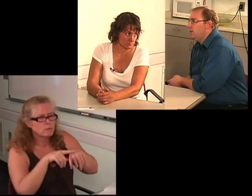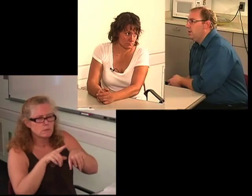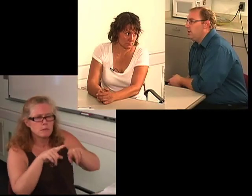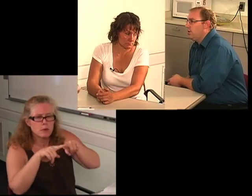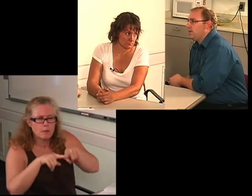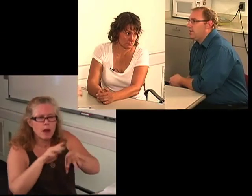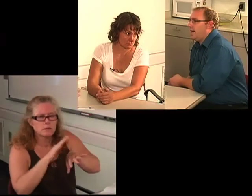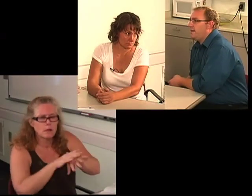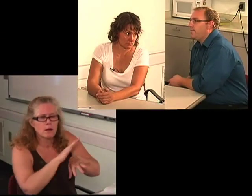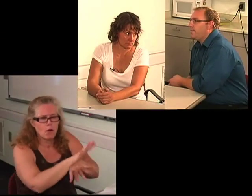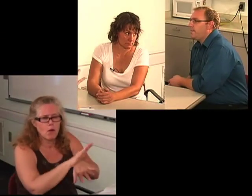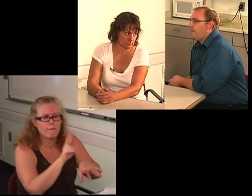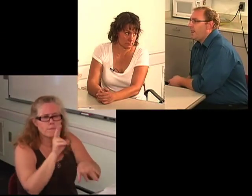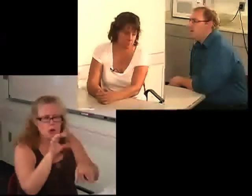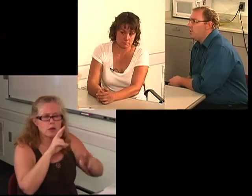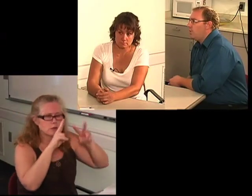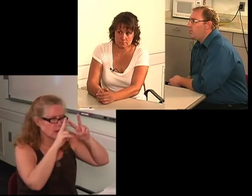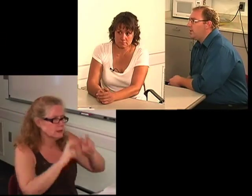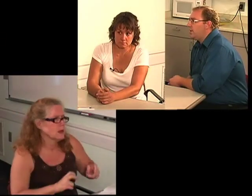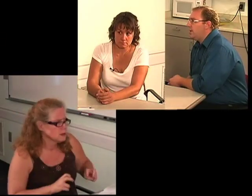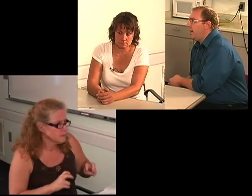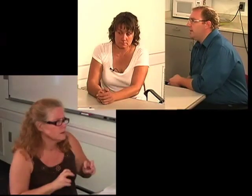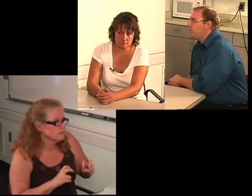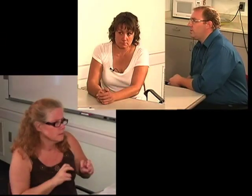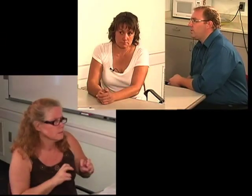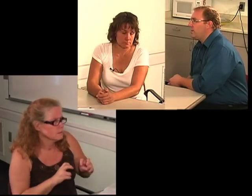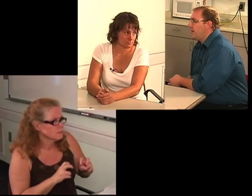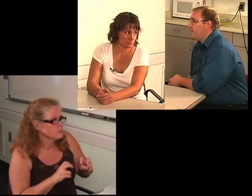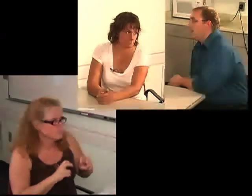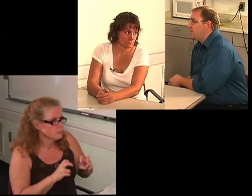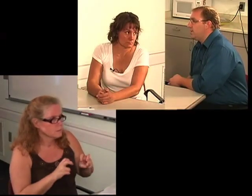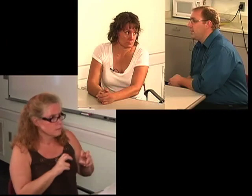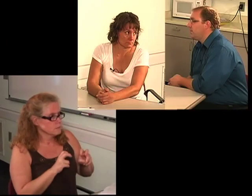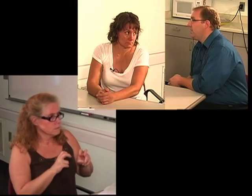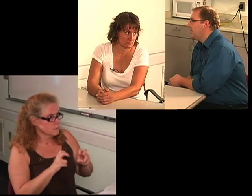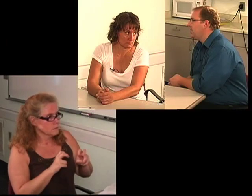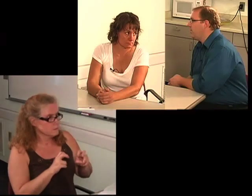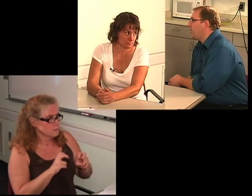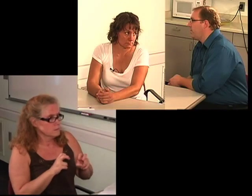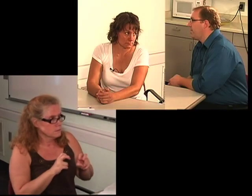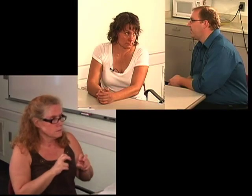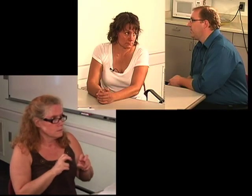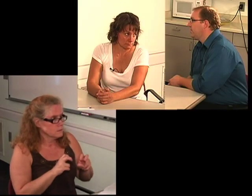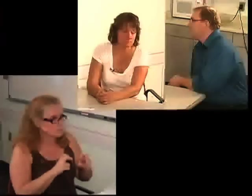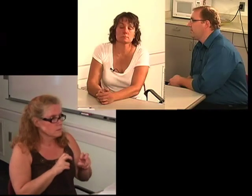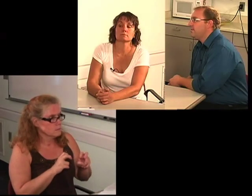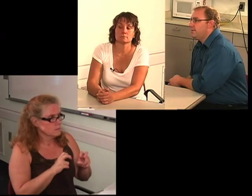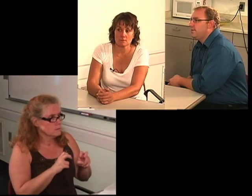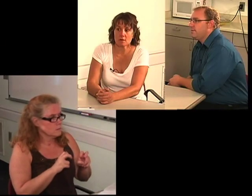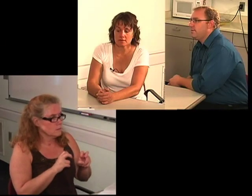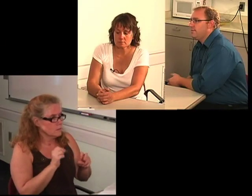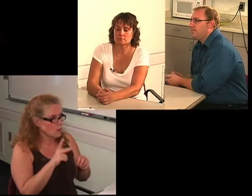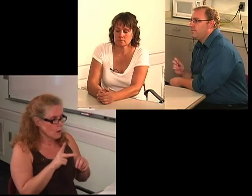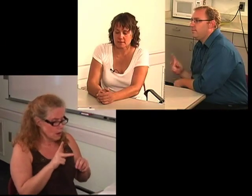and look into that. So really, I guess we'll just look at vocational assessment and see what's best.